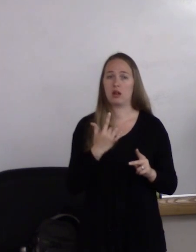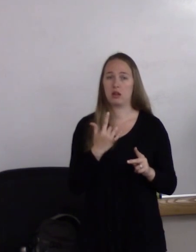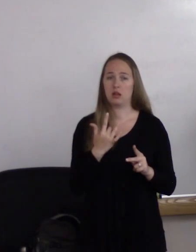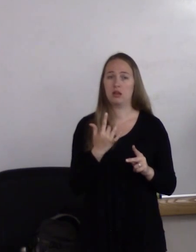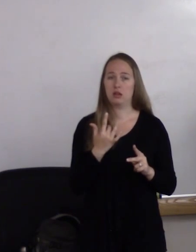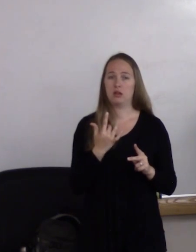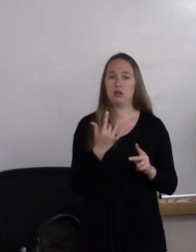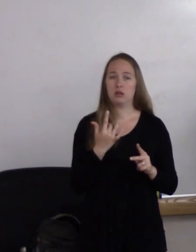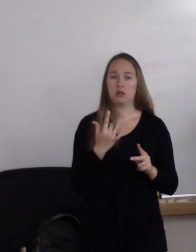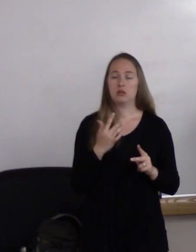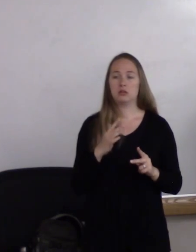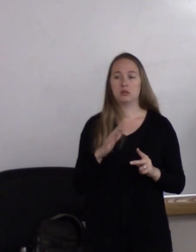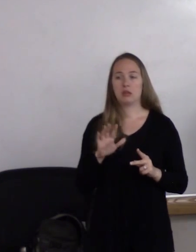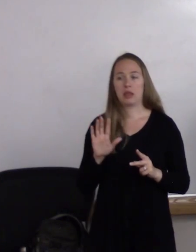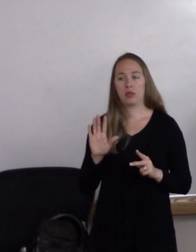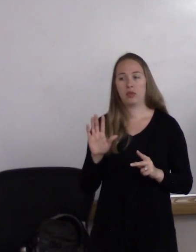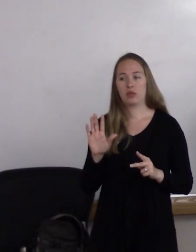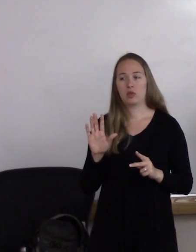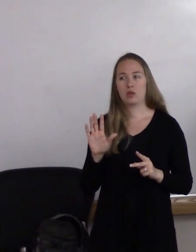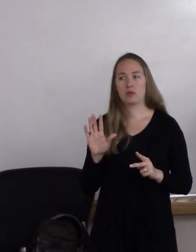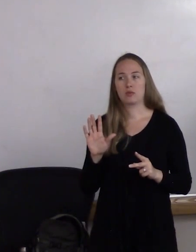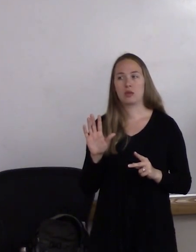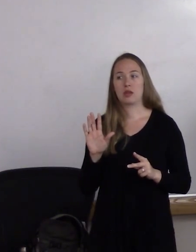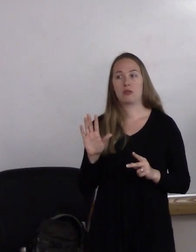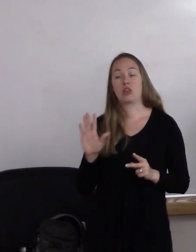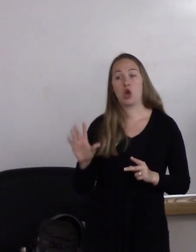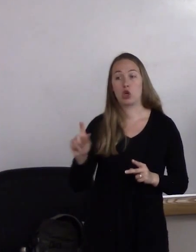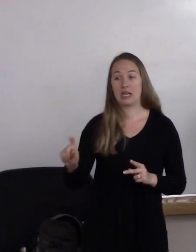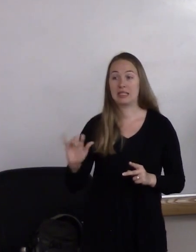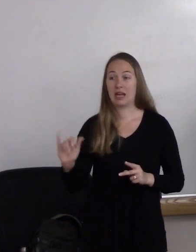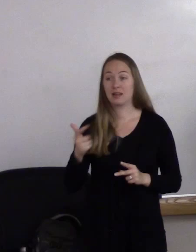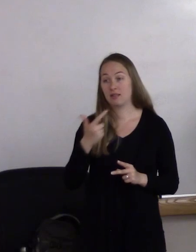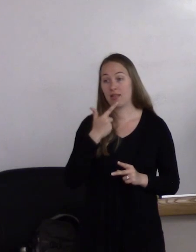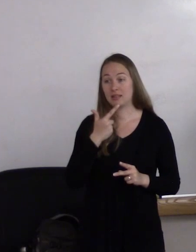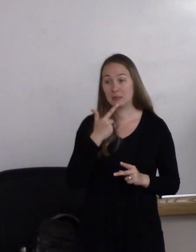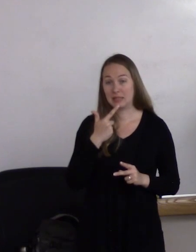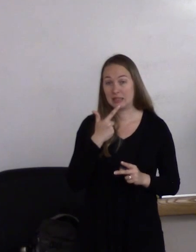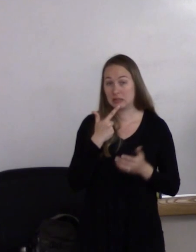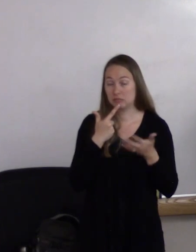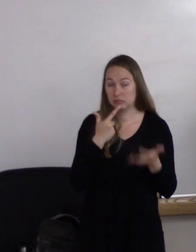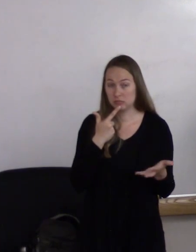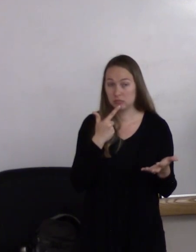For me, as a lesbian, I'm--